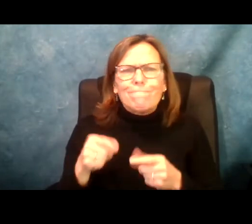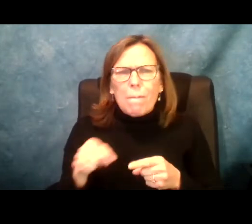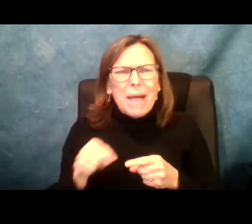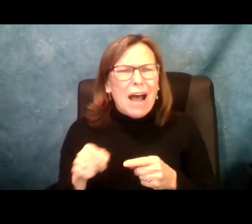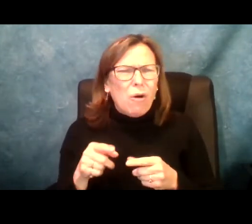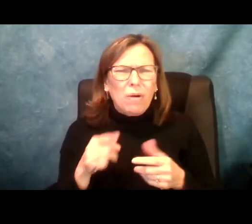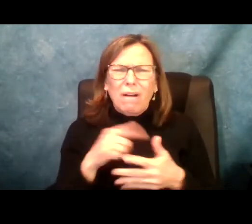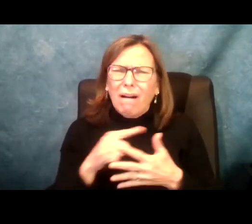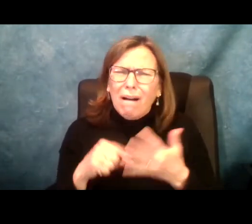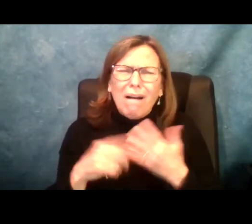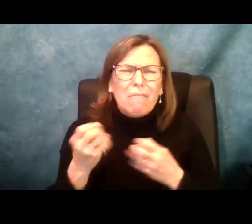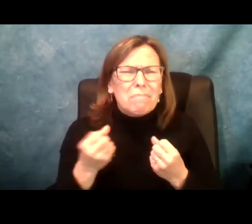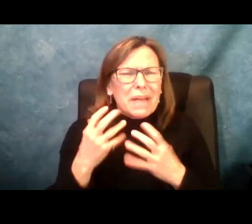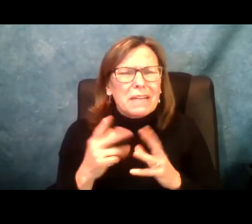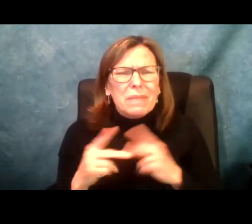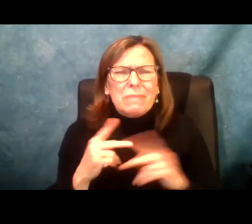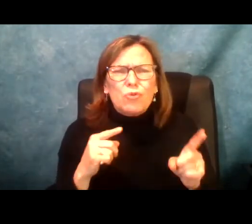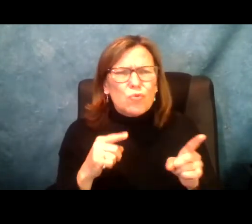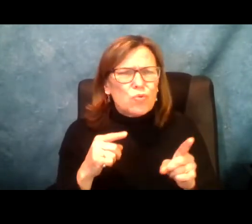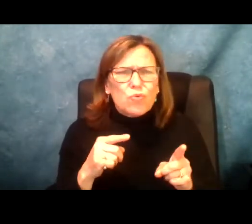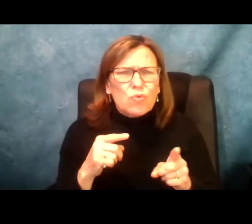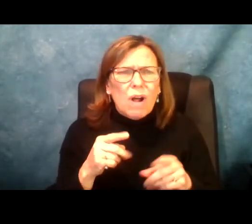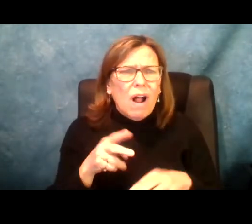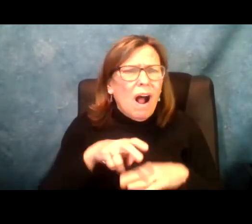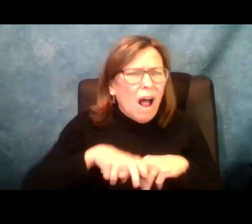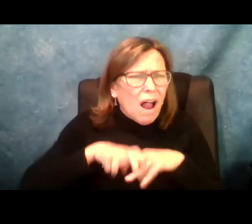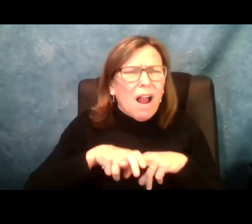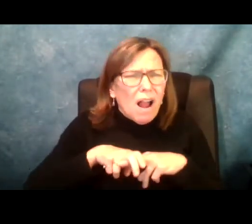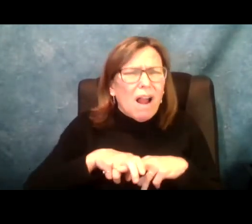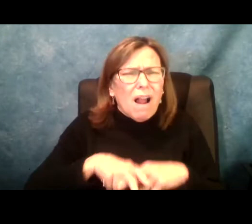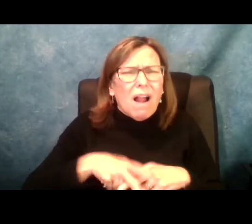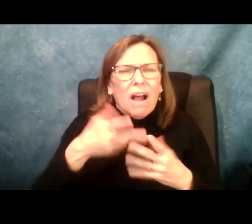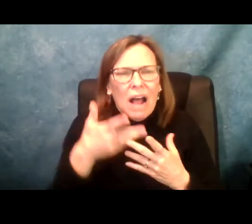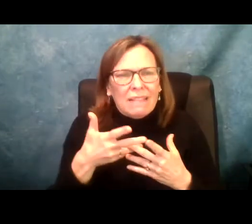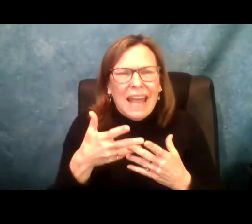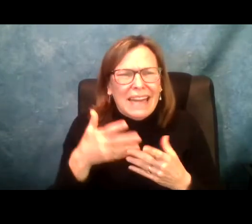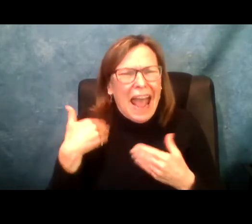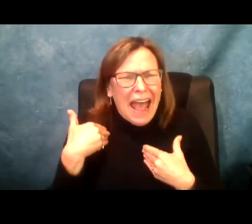calls,